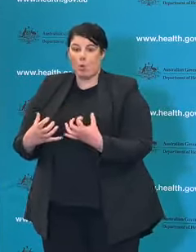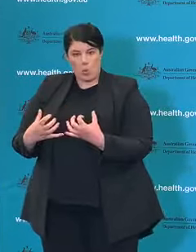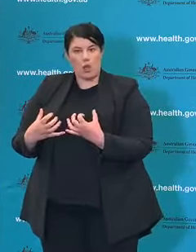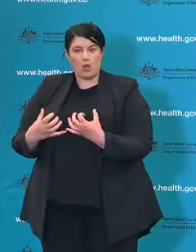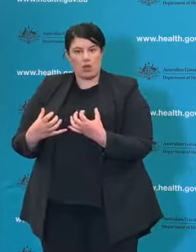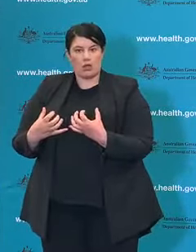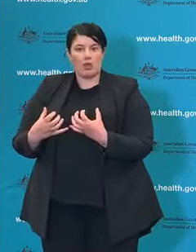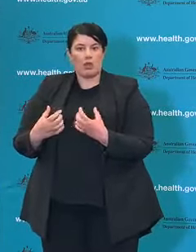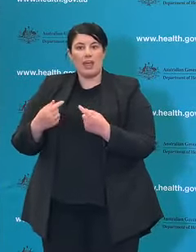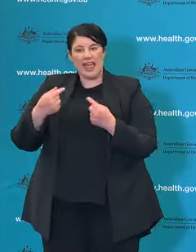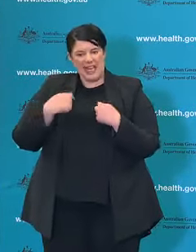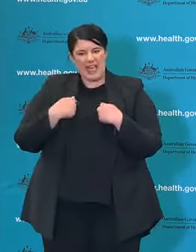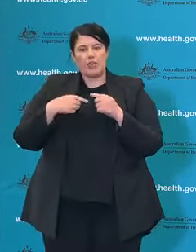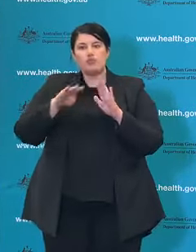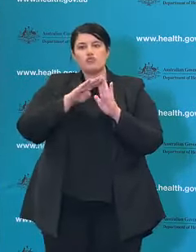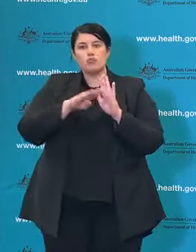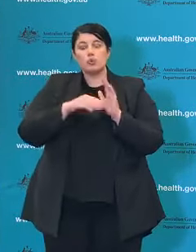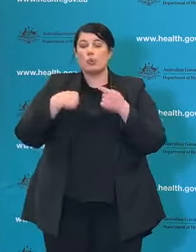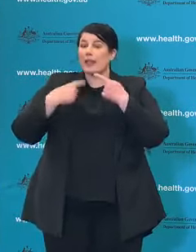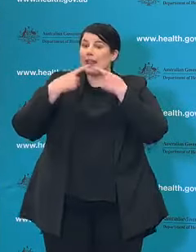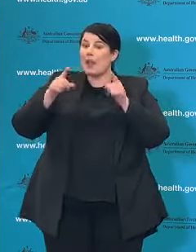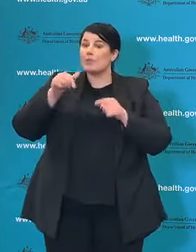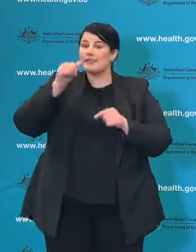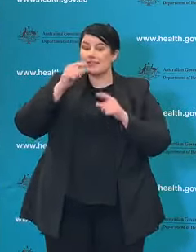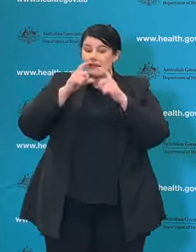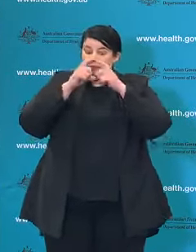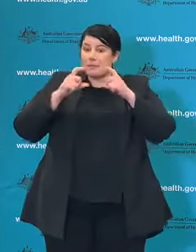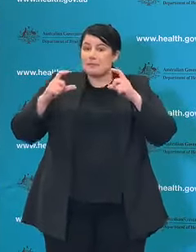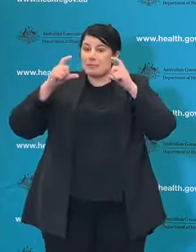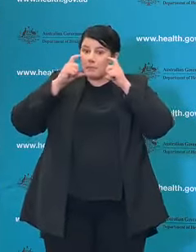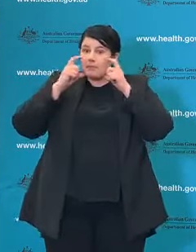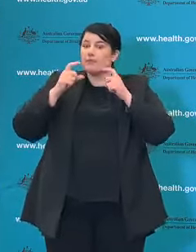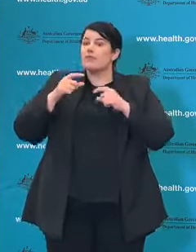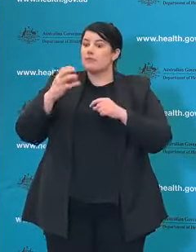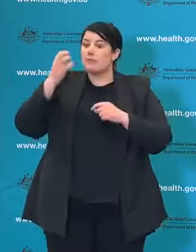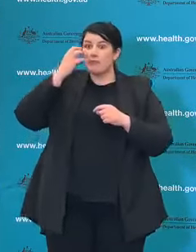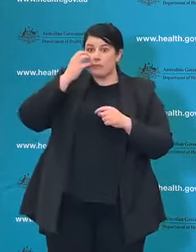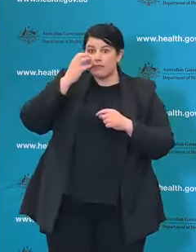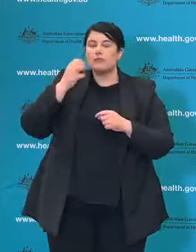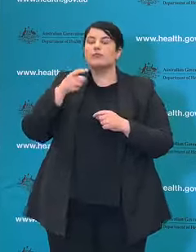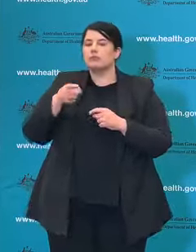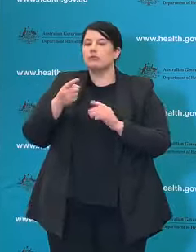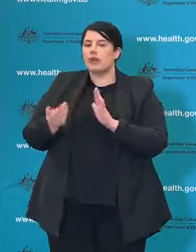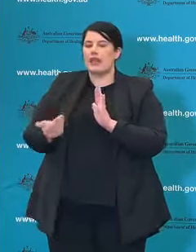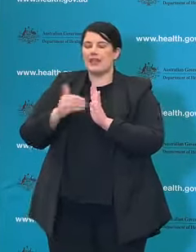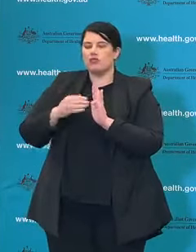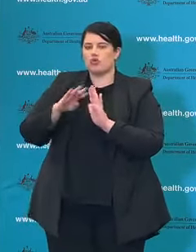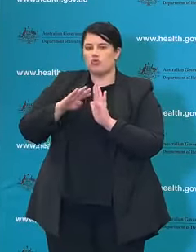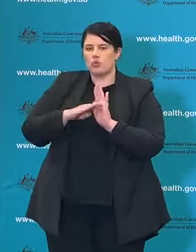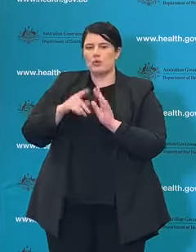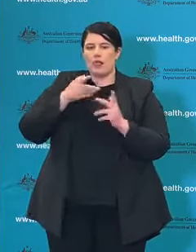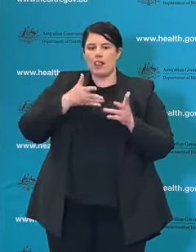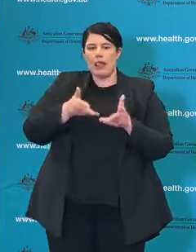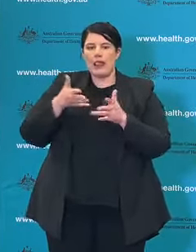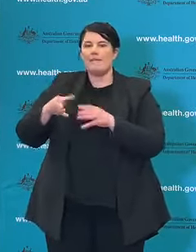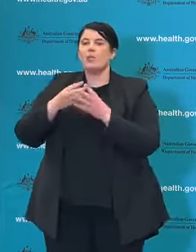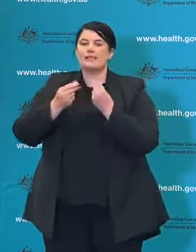has recommended as of yesterday, came through direct discussions between the Chair of ICEG and senior infection control